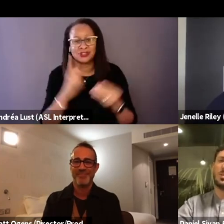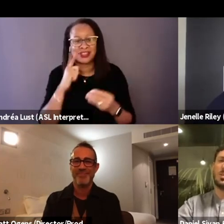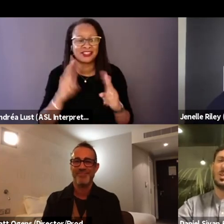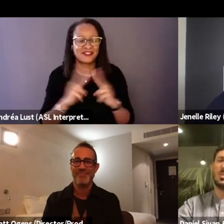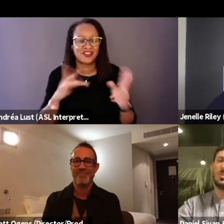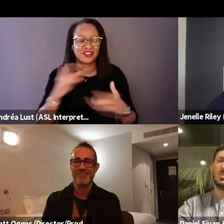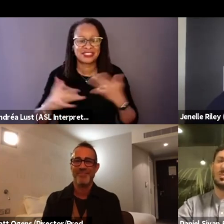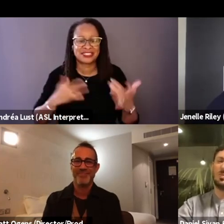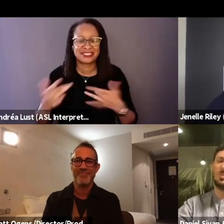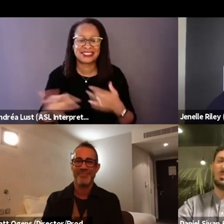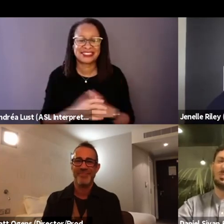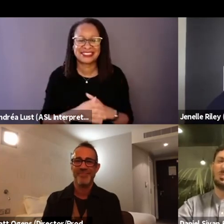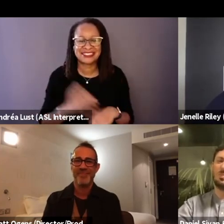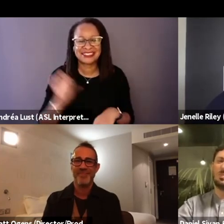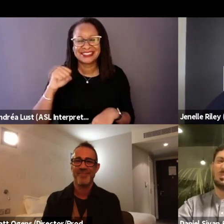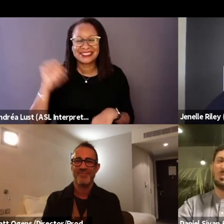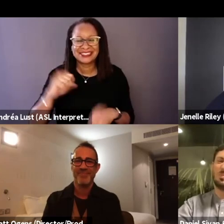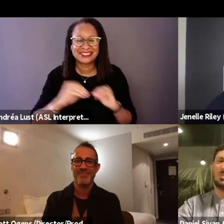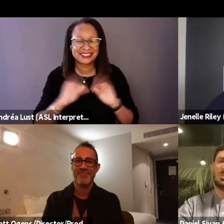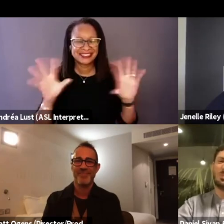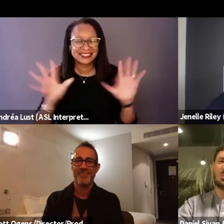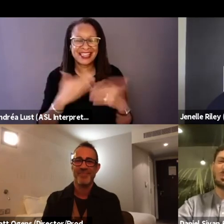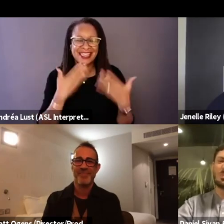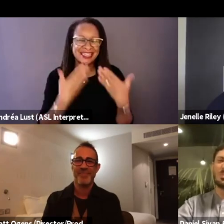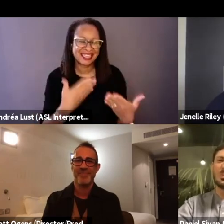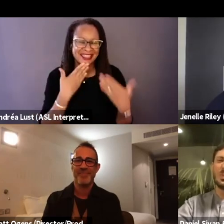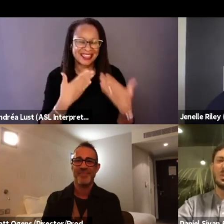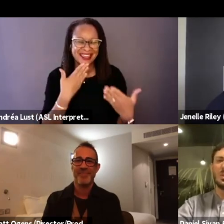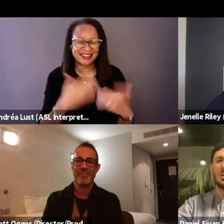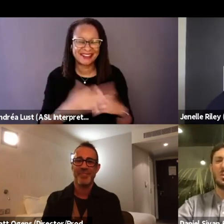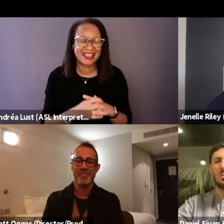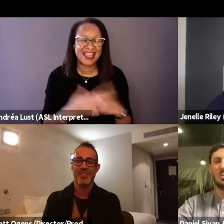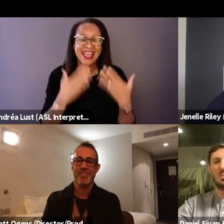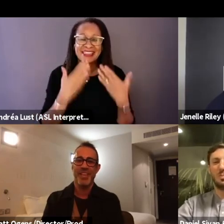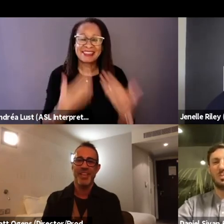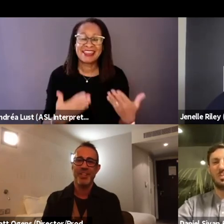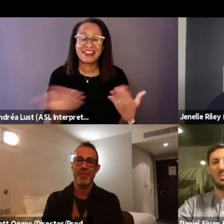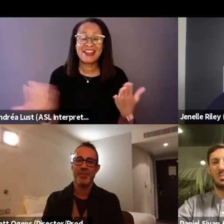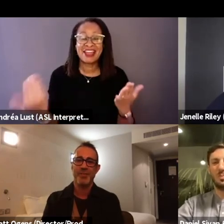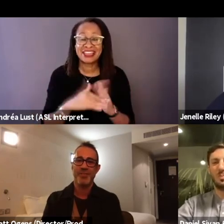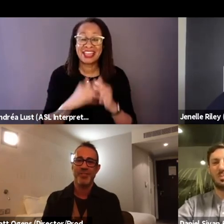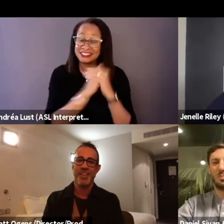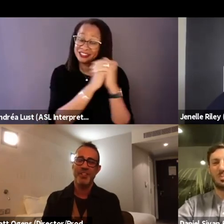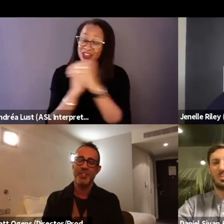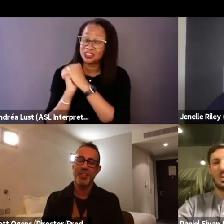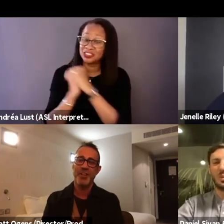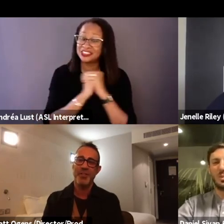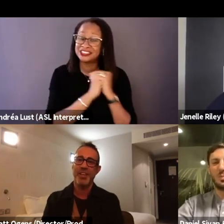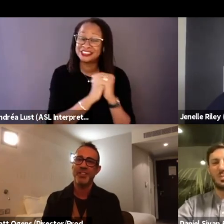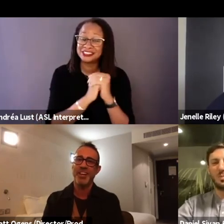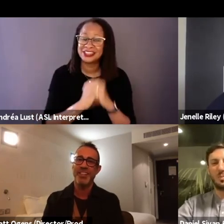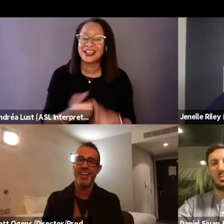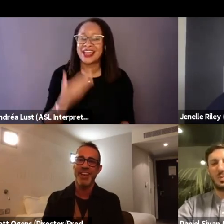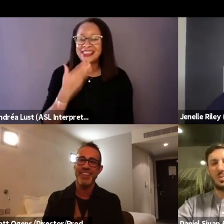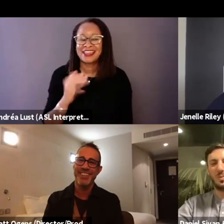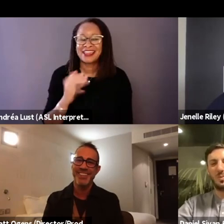Sure. Absolutely, thank you. Thank you all so much for being here and again congratulations. - Thank you. Thanks Jenelle, thanks Ida.